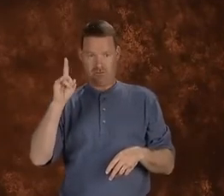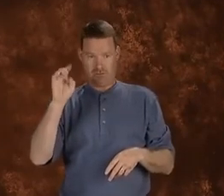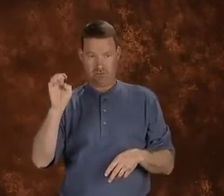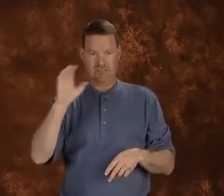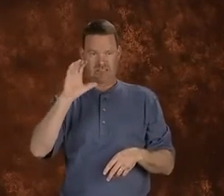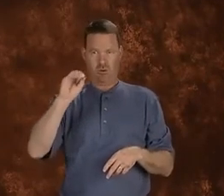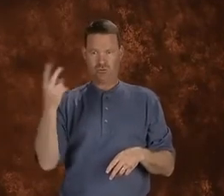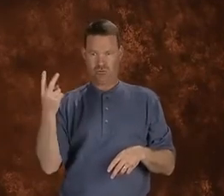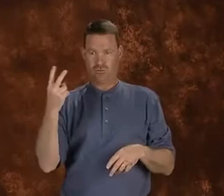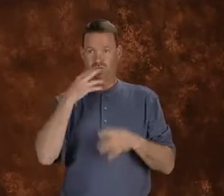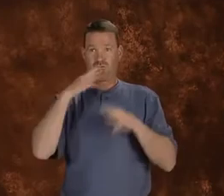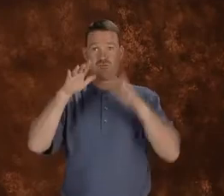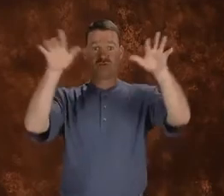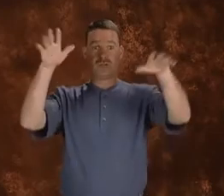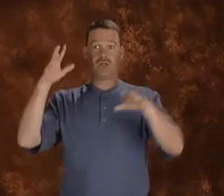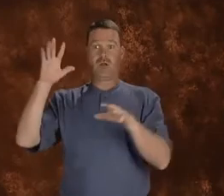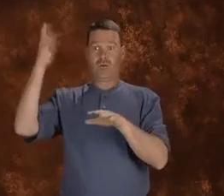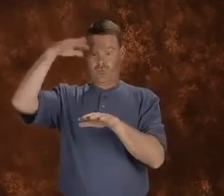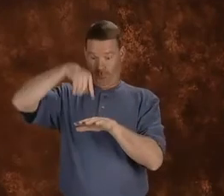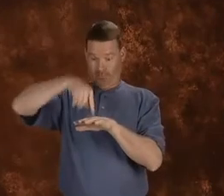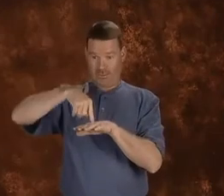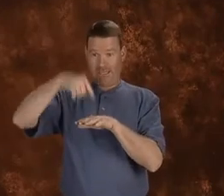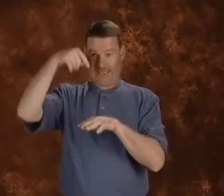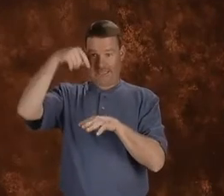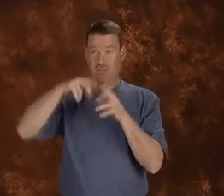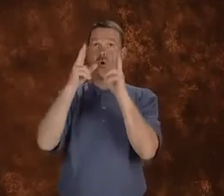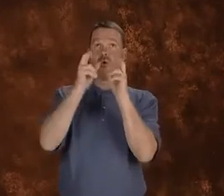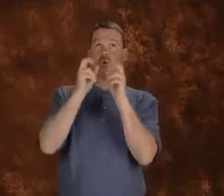When we breathe, we exhale carbon dioxide or o-2.